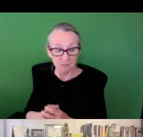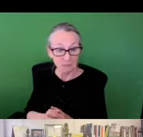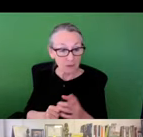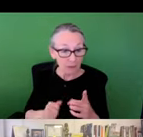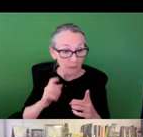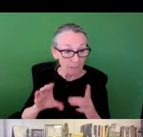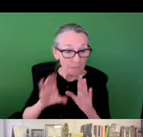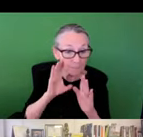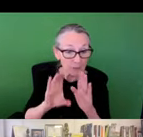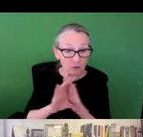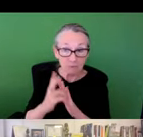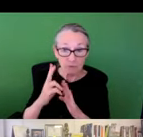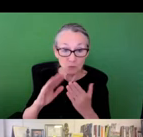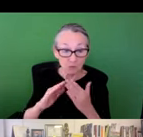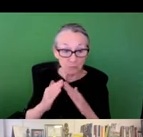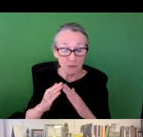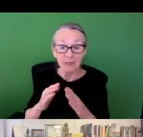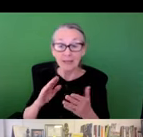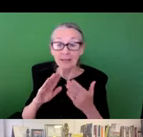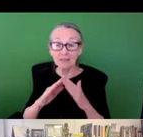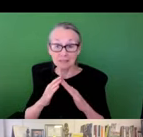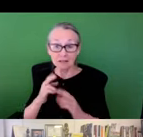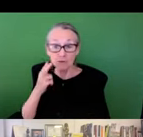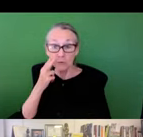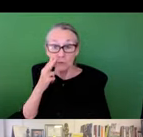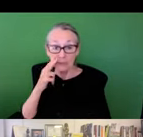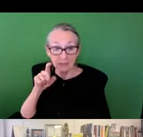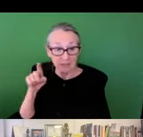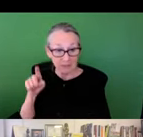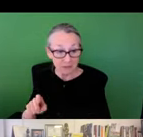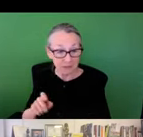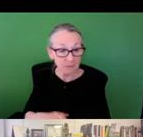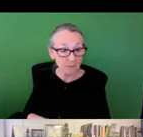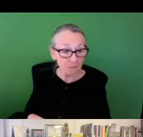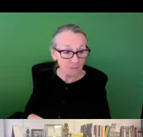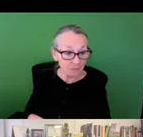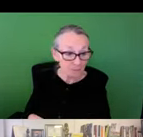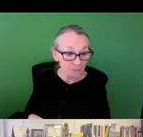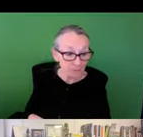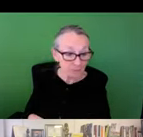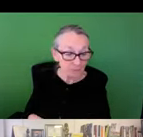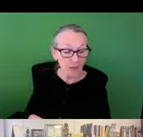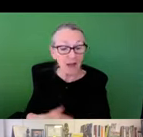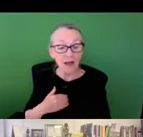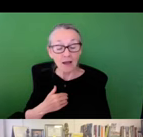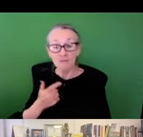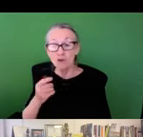infrastructure systems. These are just some pictures of two communities in the city of Houston and